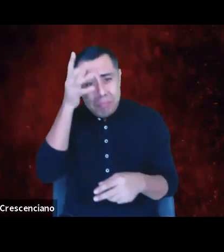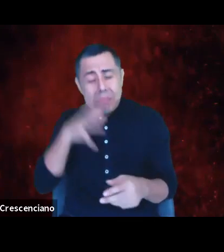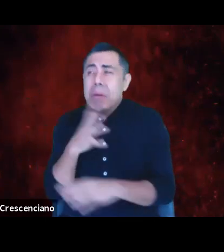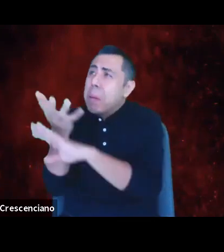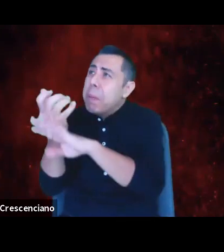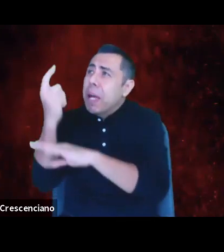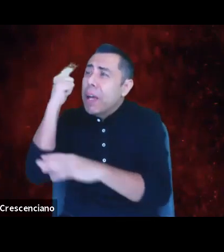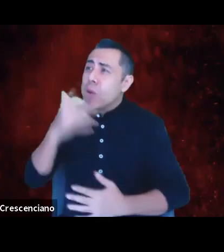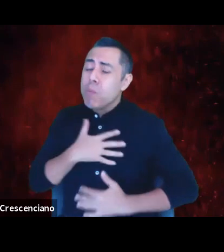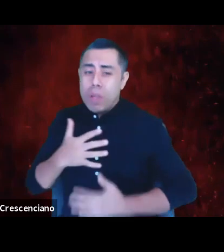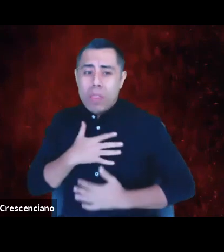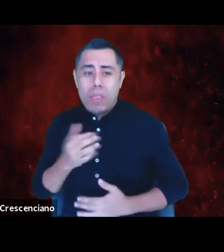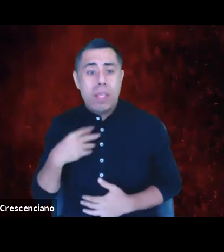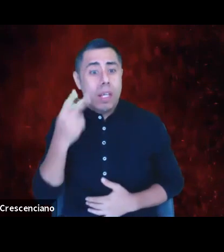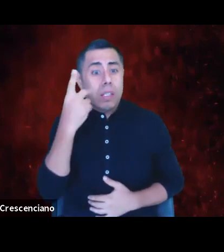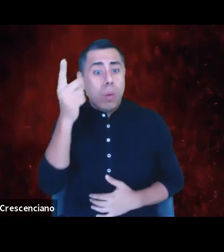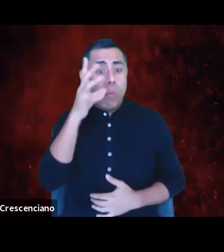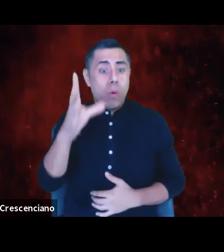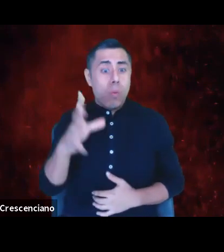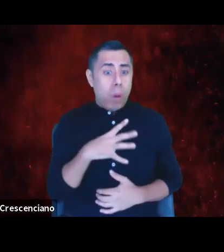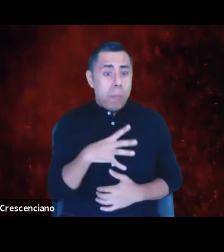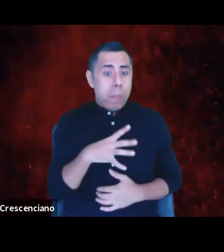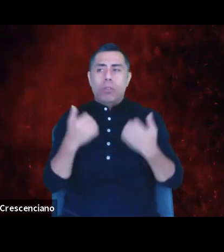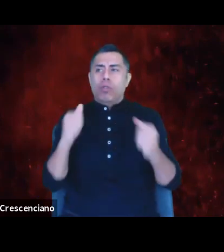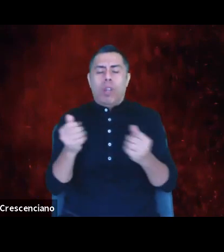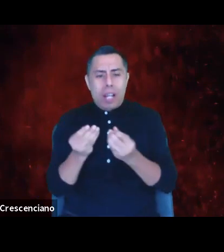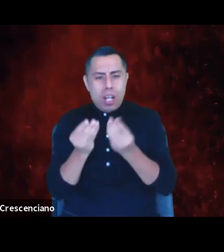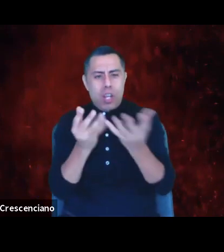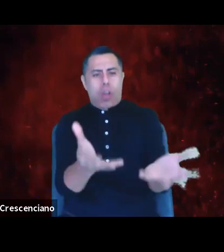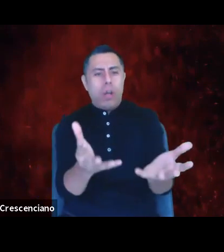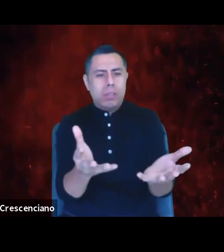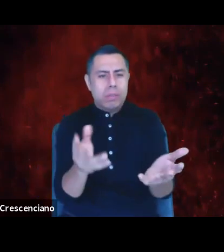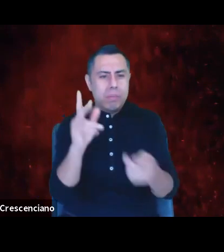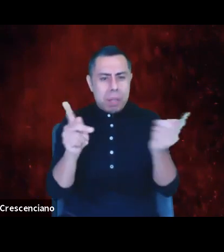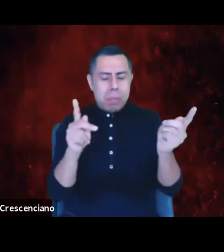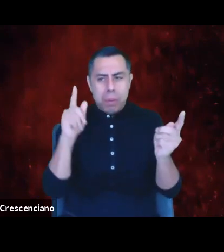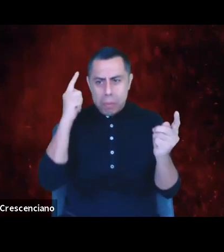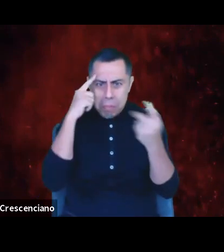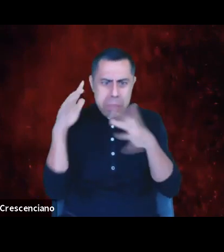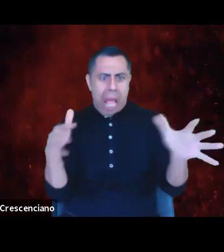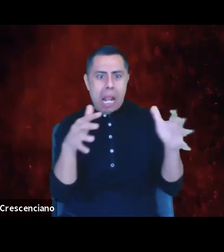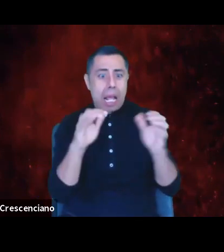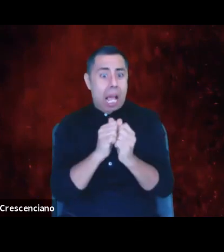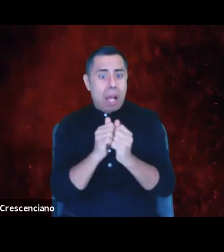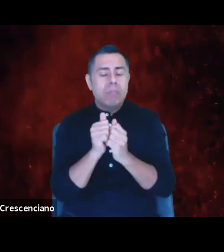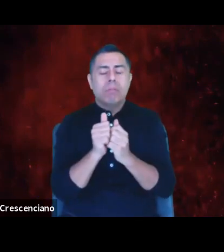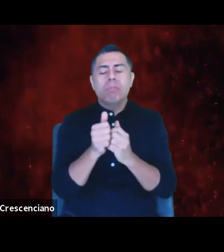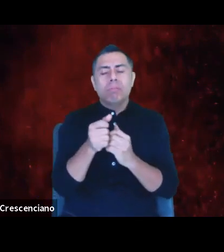and alert the police by screaming that a bird-watching black man was threatening the life of her and her dog.